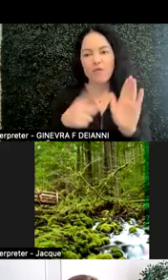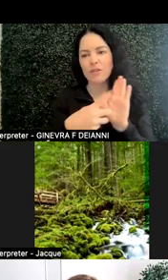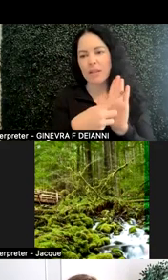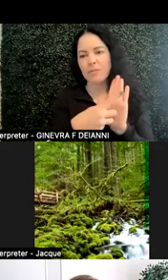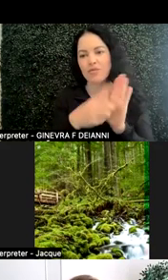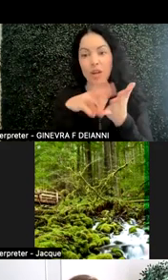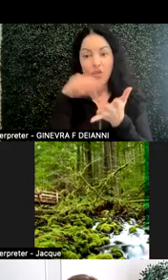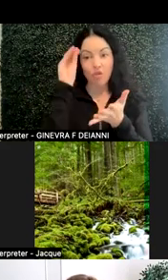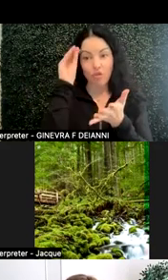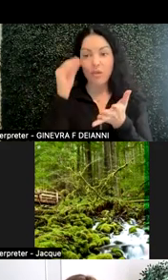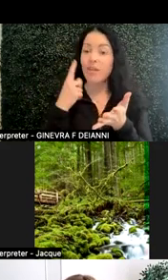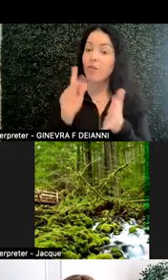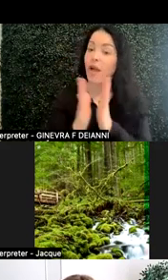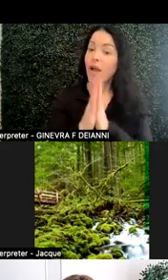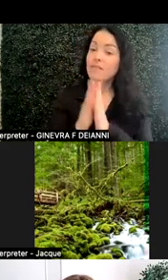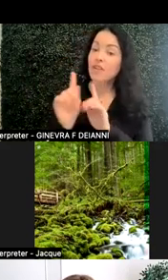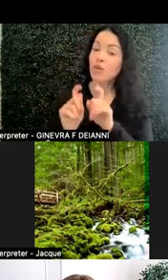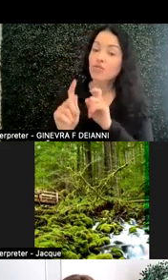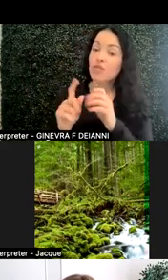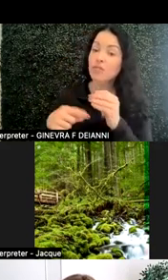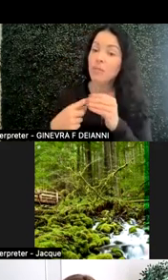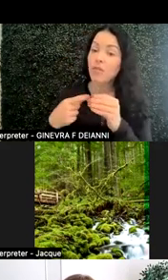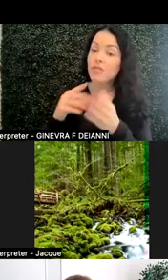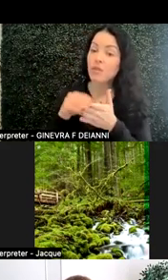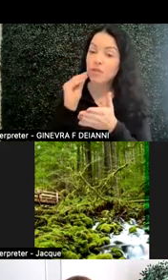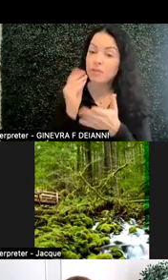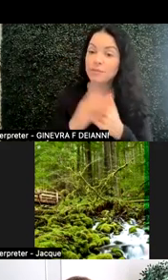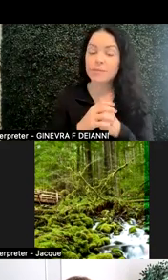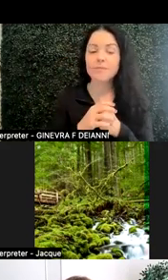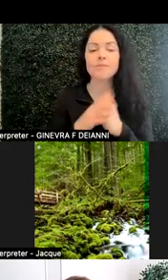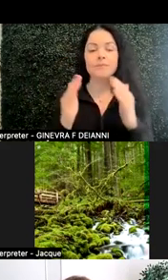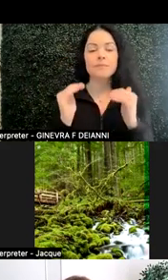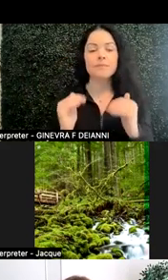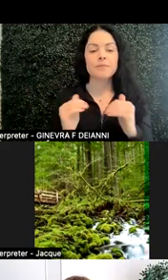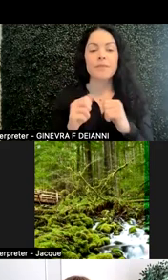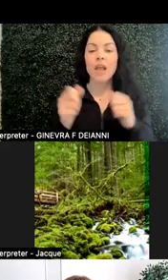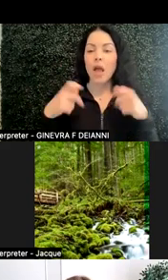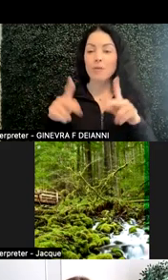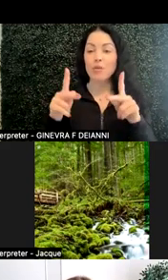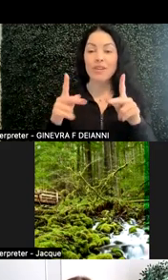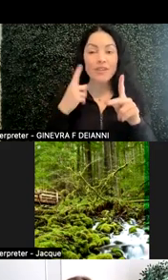and for asking questions about your learning. Opportunities to be creative.